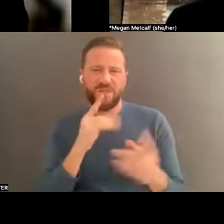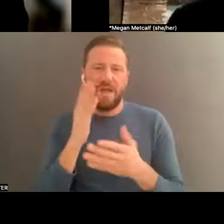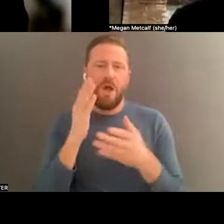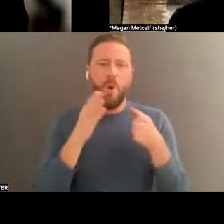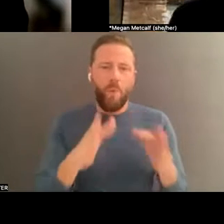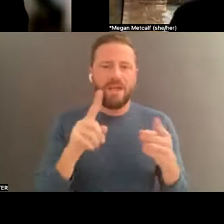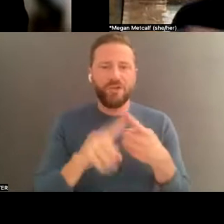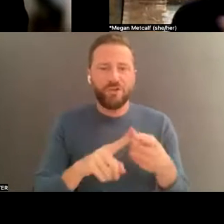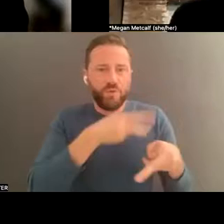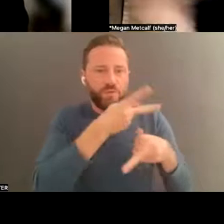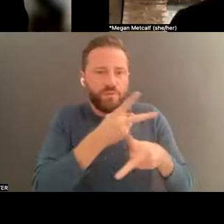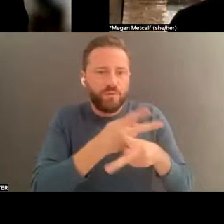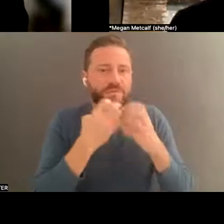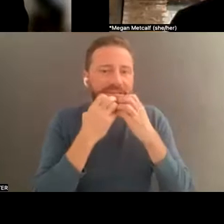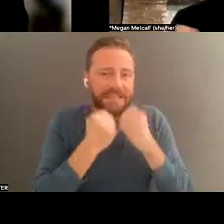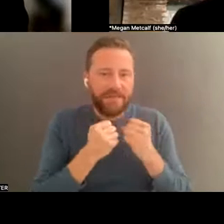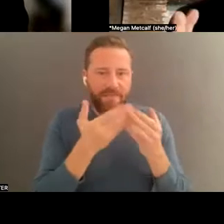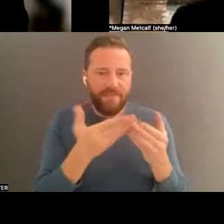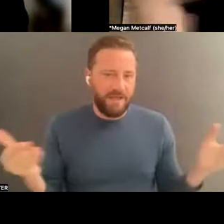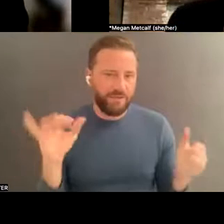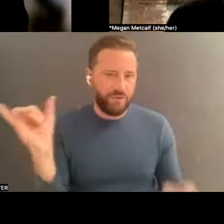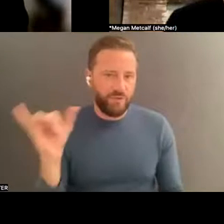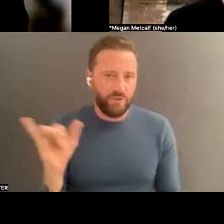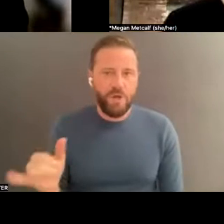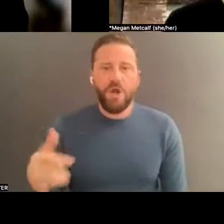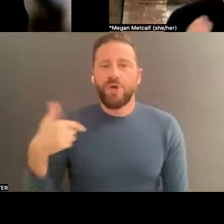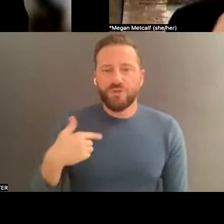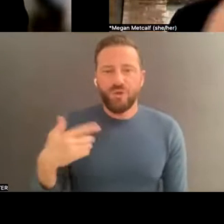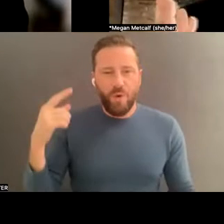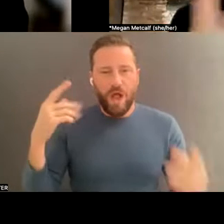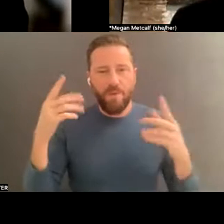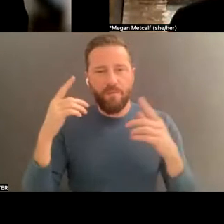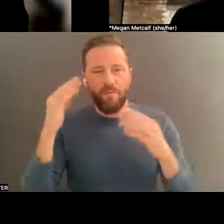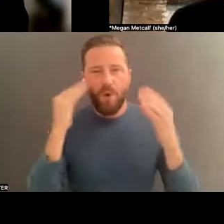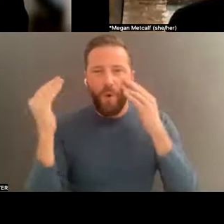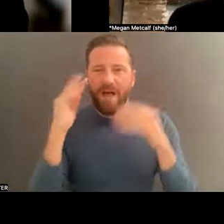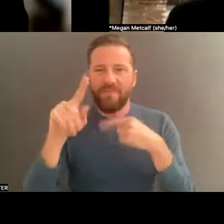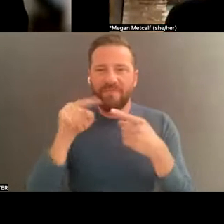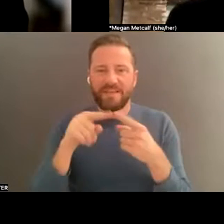on. I am again conscious of these inflection points, these moments where you're separating yourself